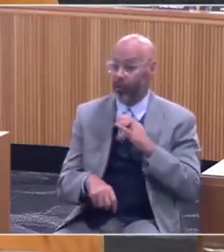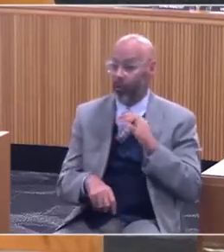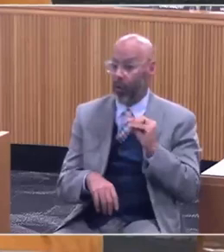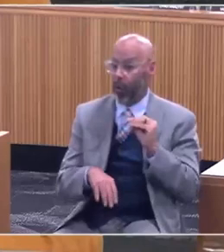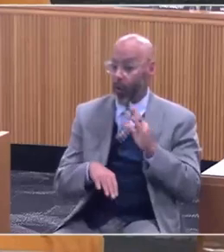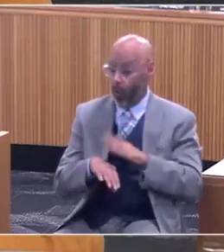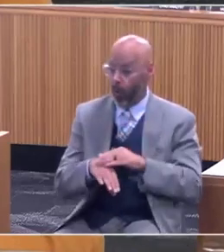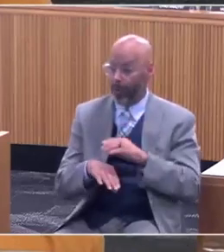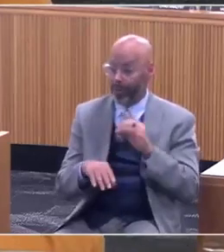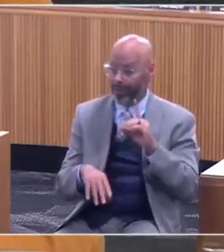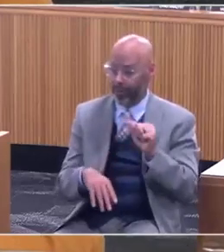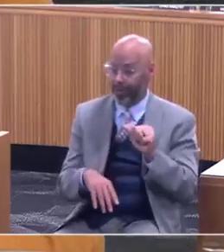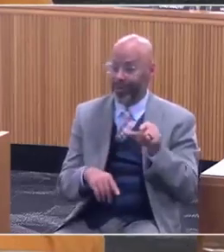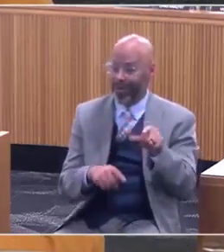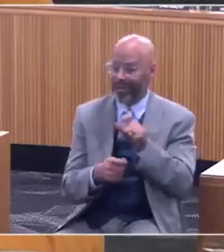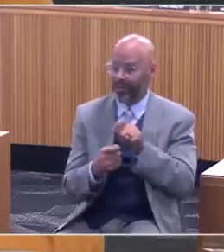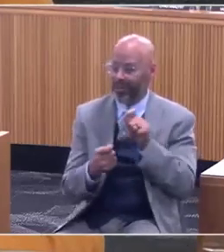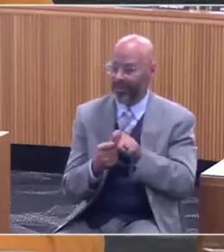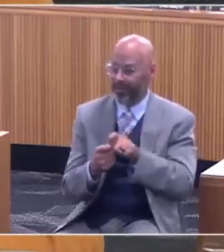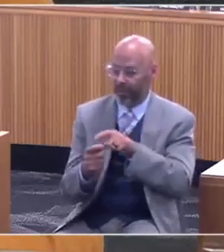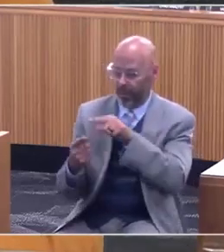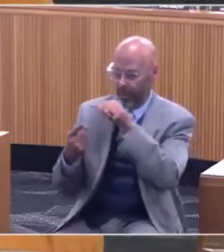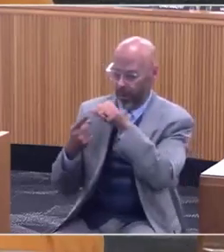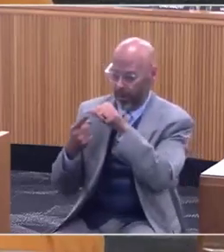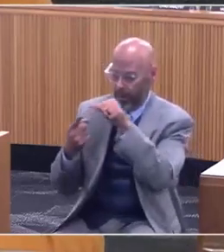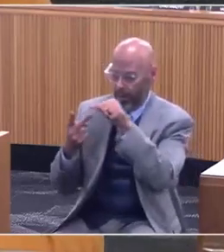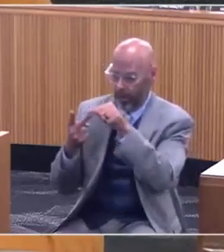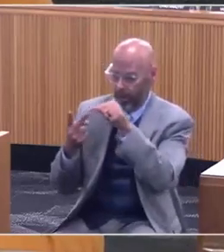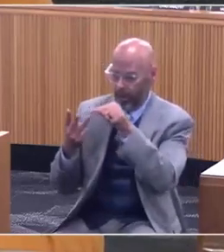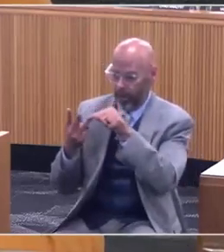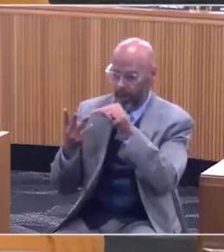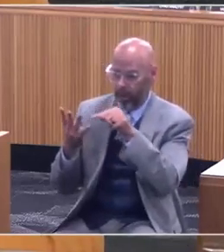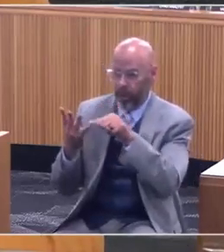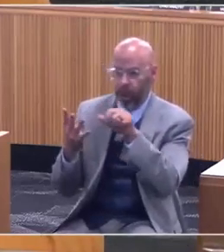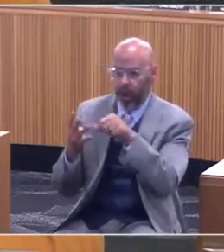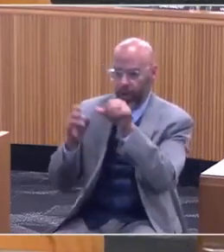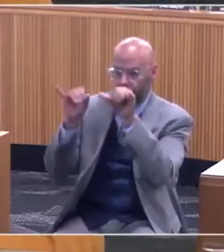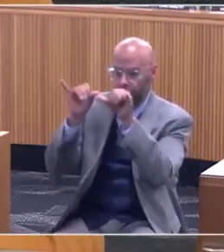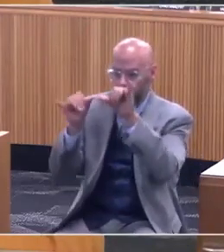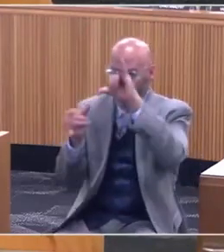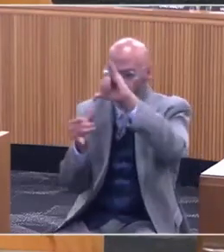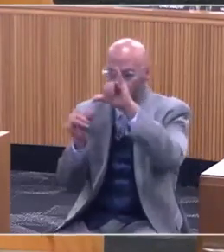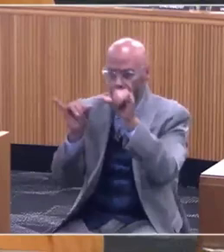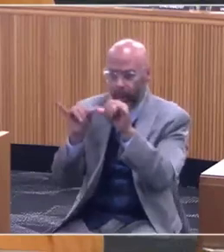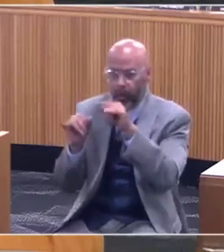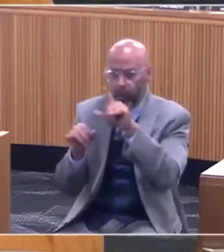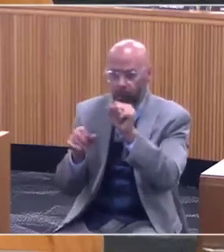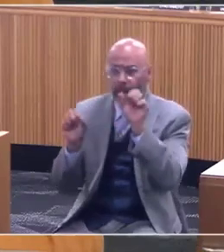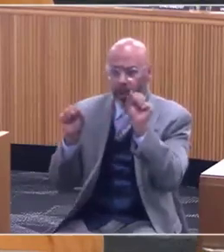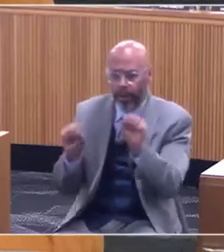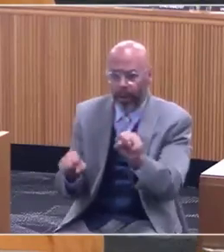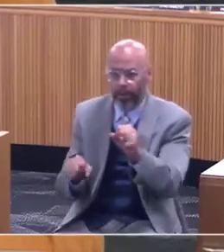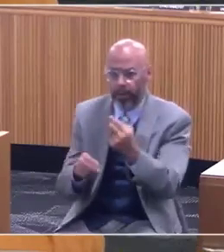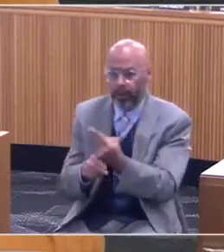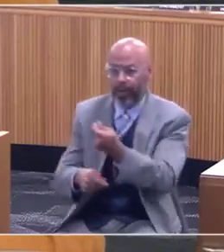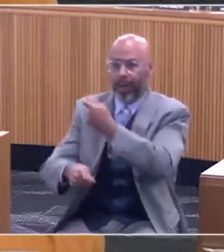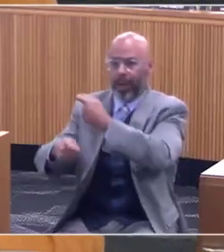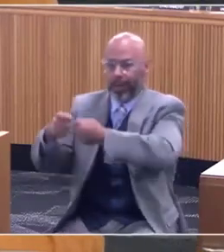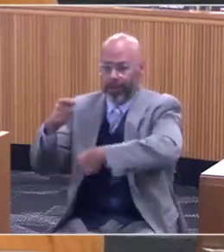where they specifically call out other health economics matrix tools that can be used instead of QALY